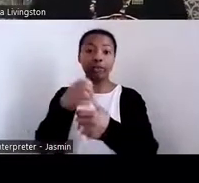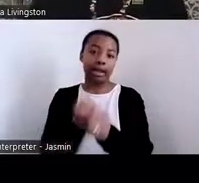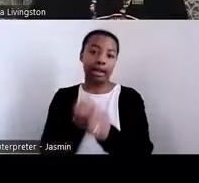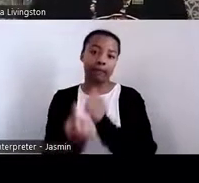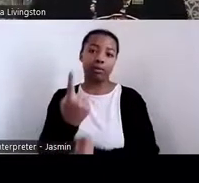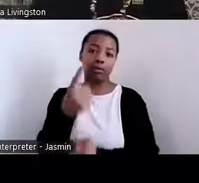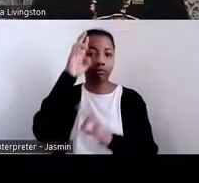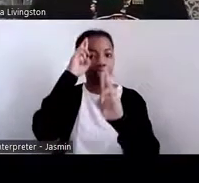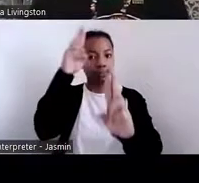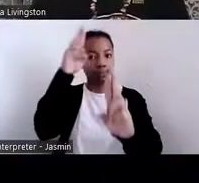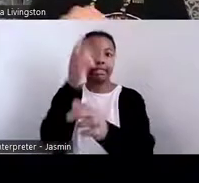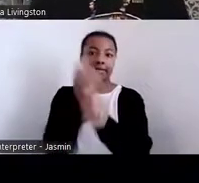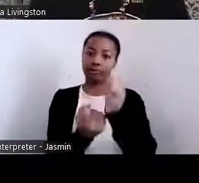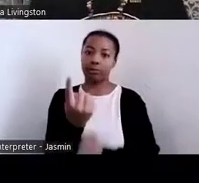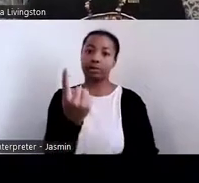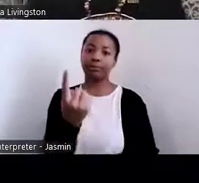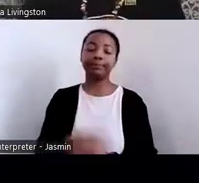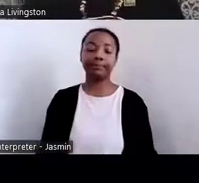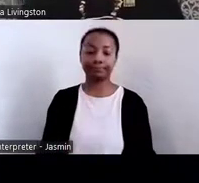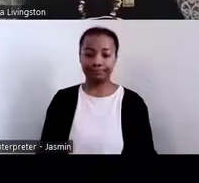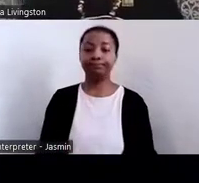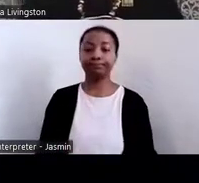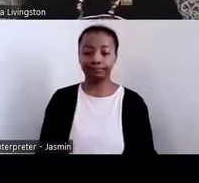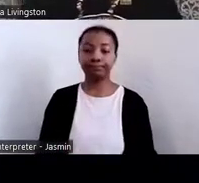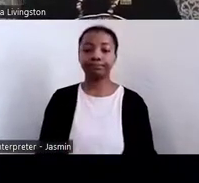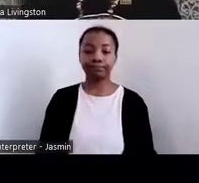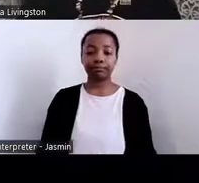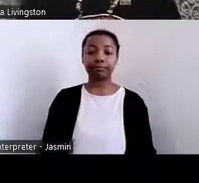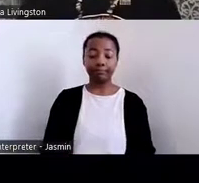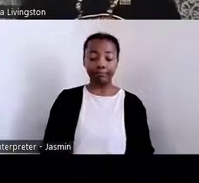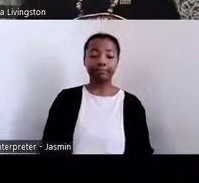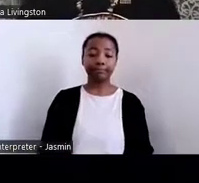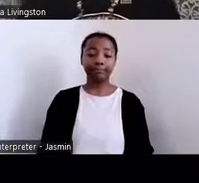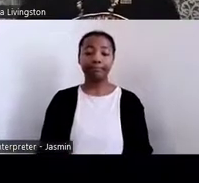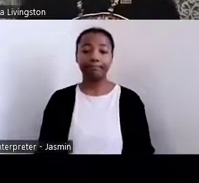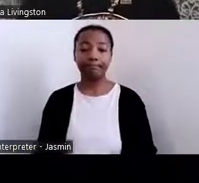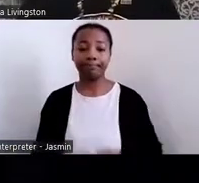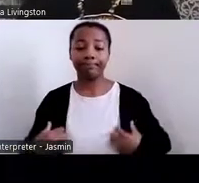So some of the work regarding our food system work in